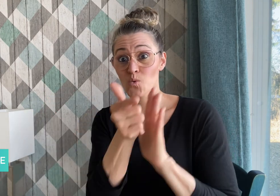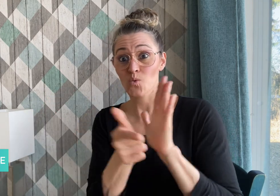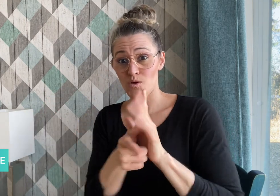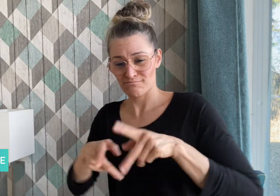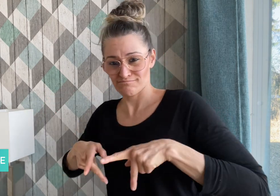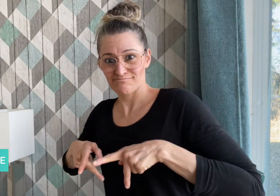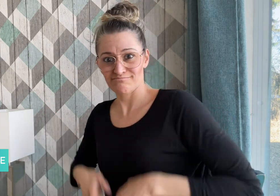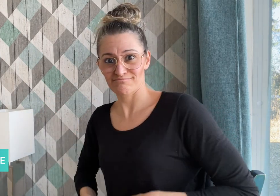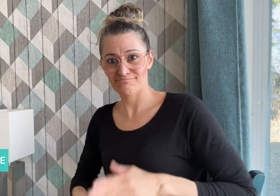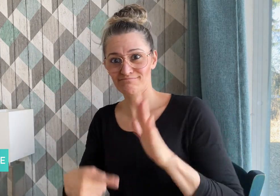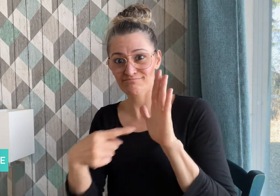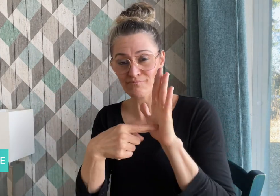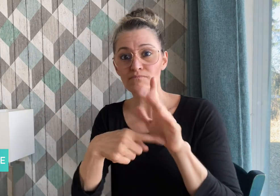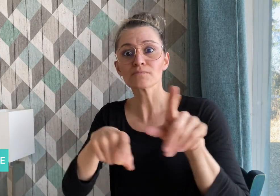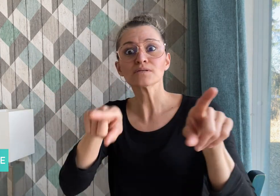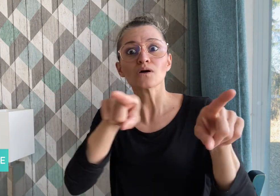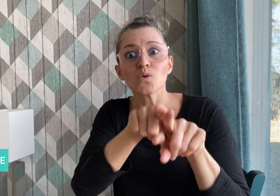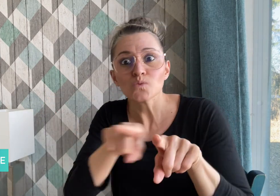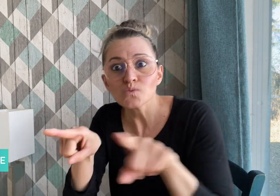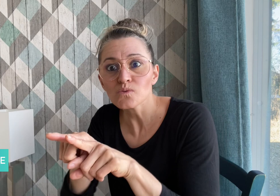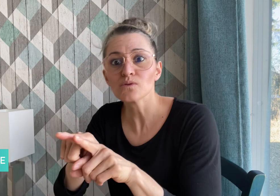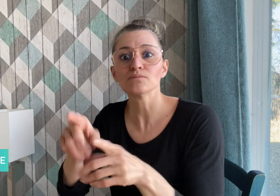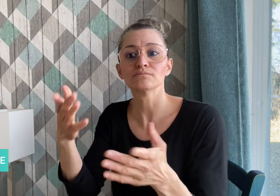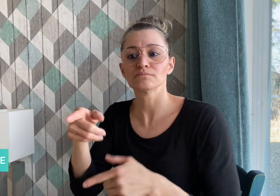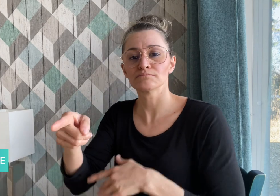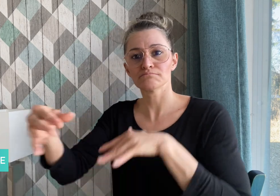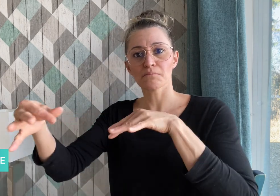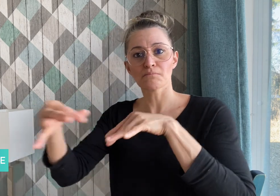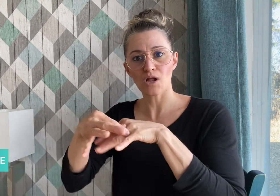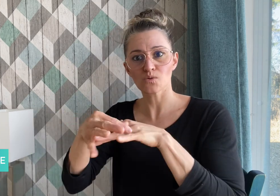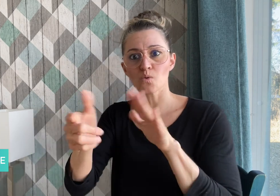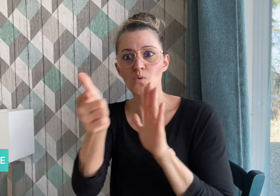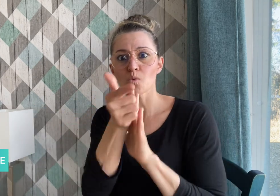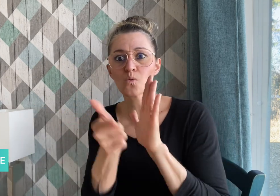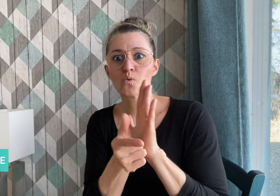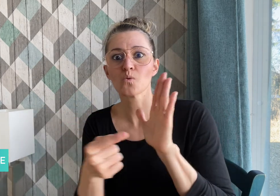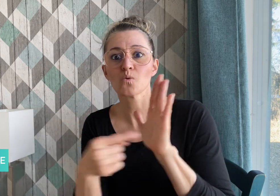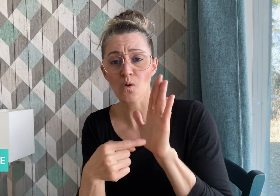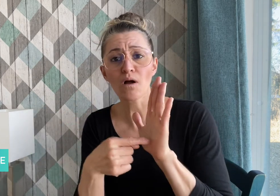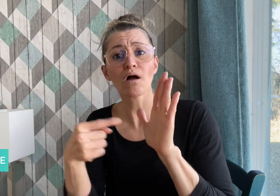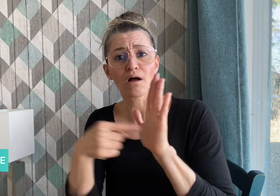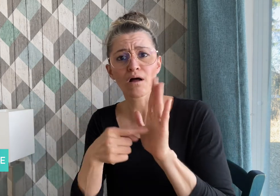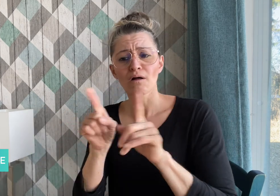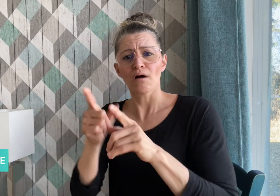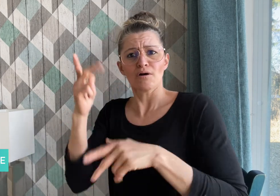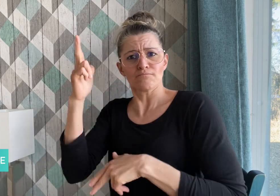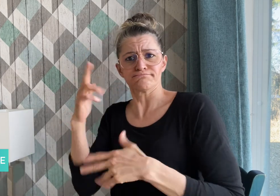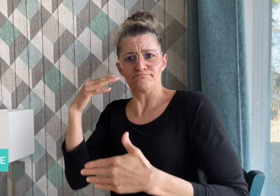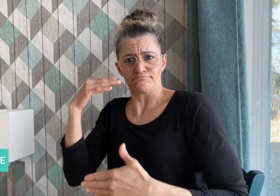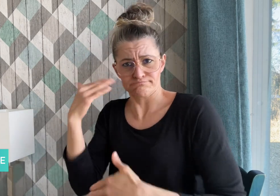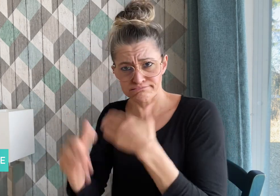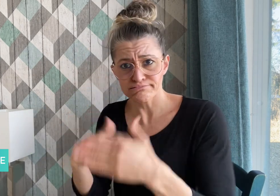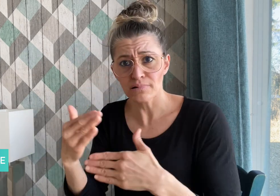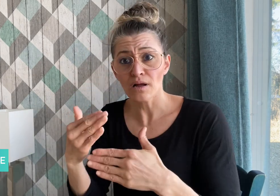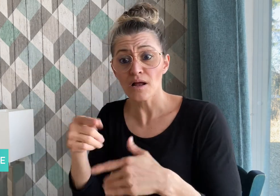to the Sterilization Act, the Marriage Act was